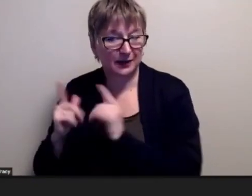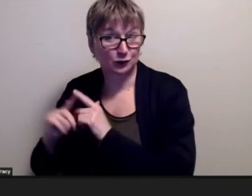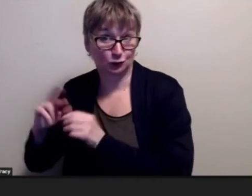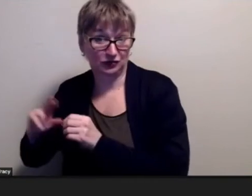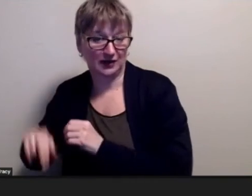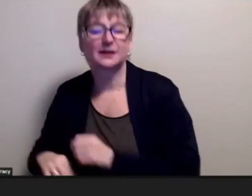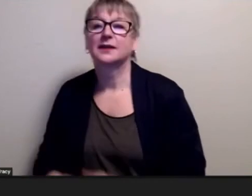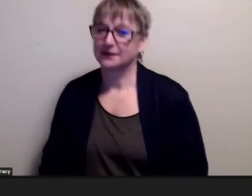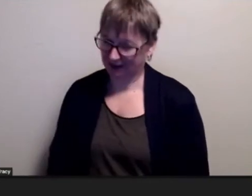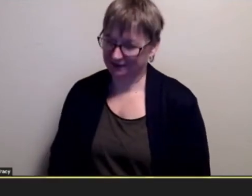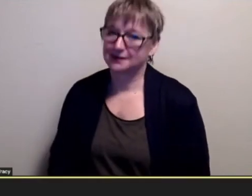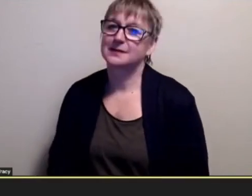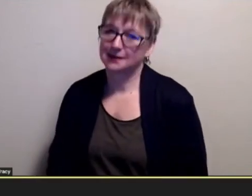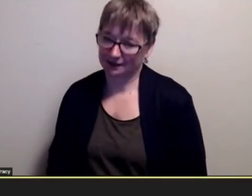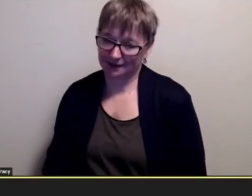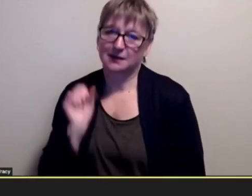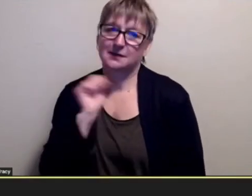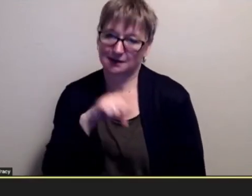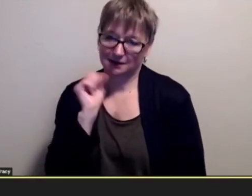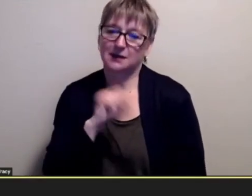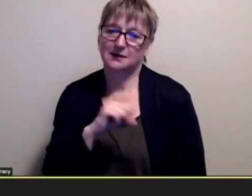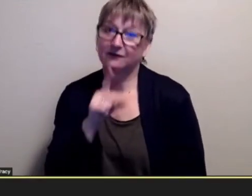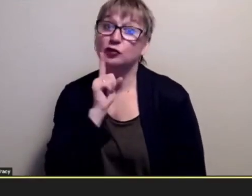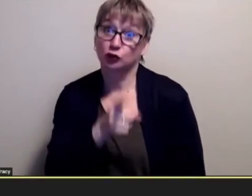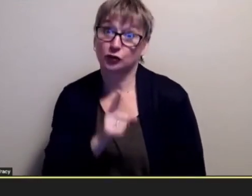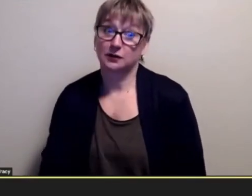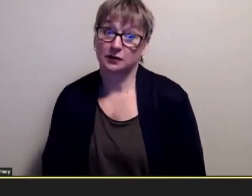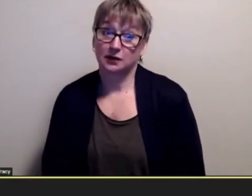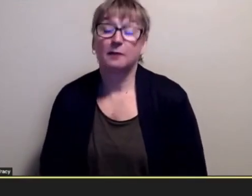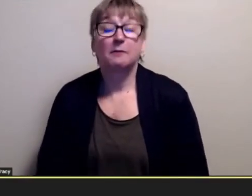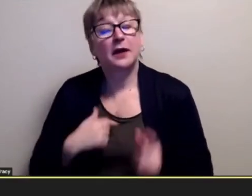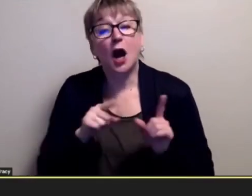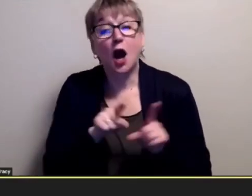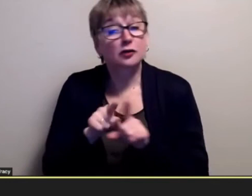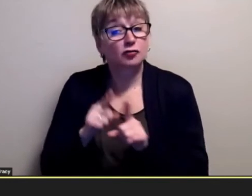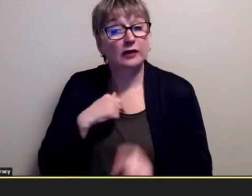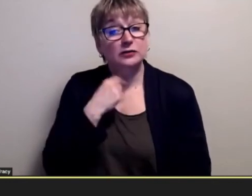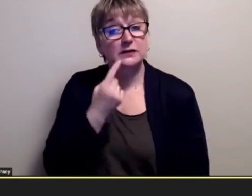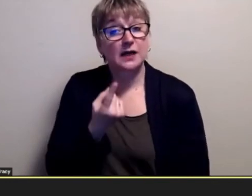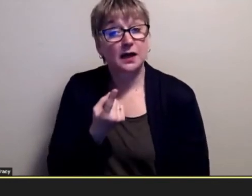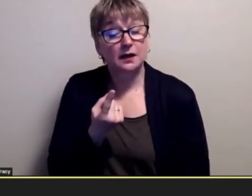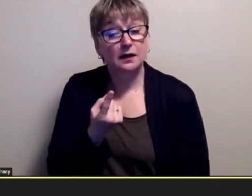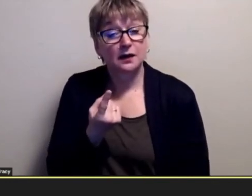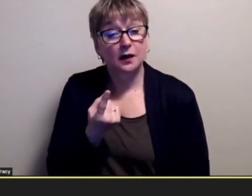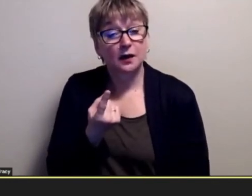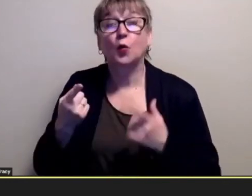right yes but i should also know that when i went to university